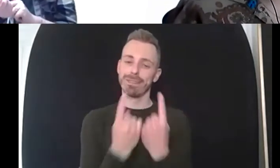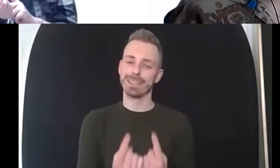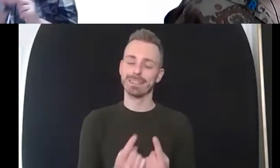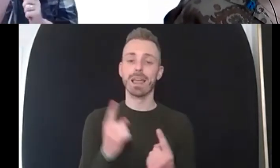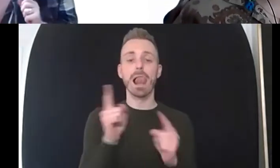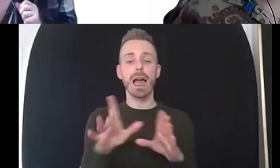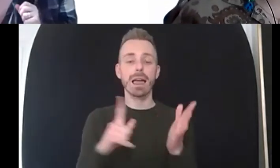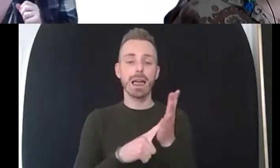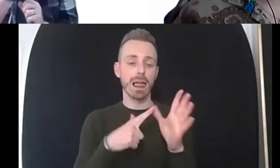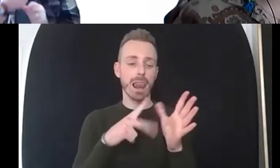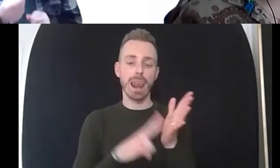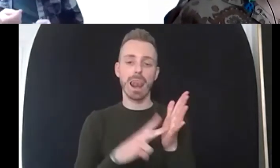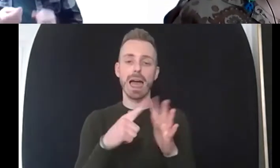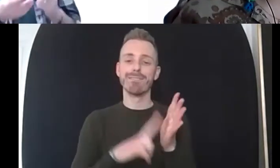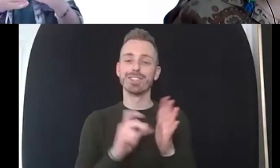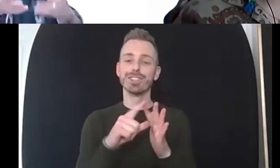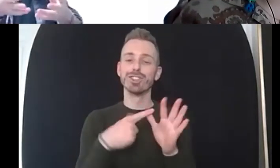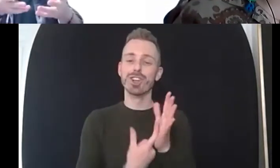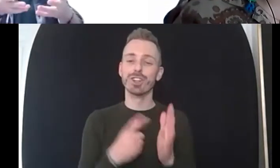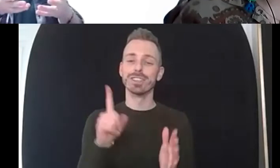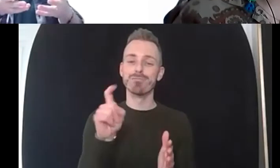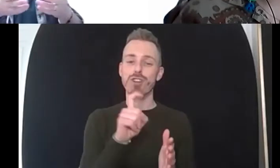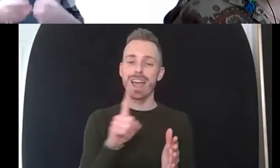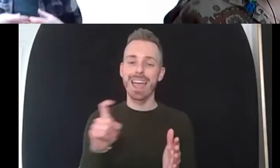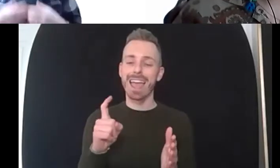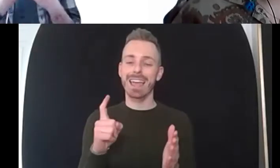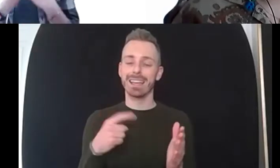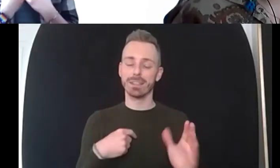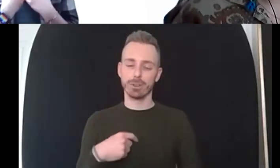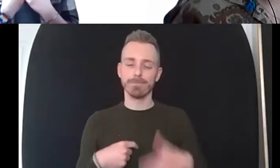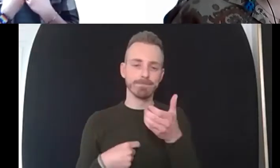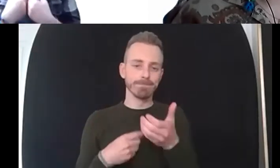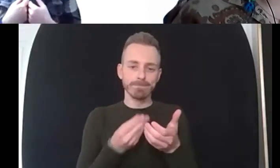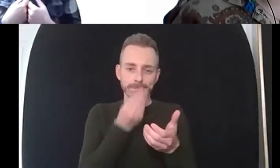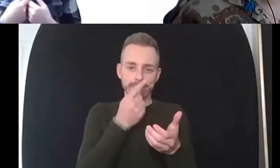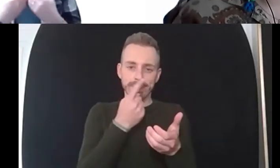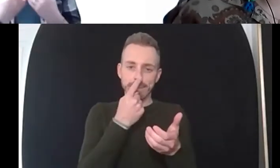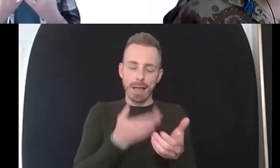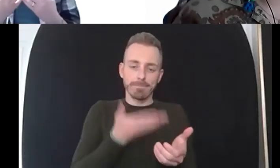spray on them and smell that and that helped to ground them but it also helped to relax them